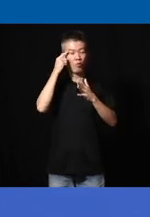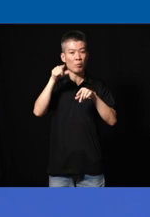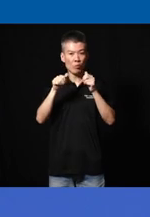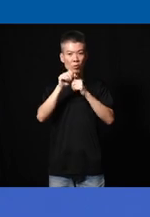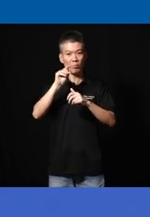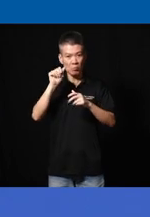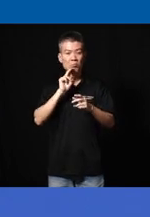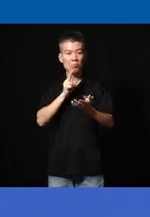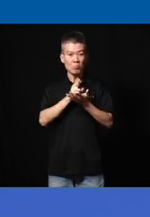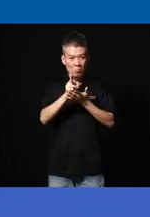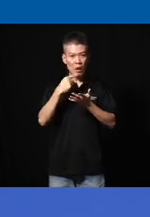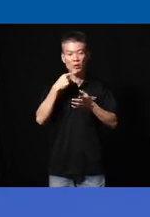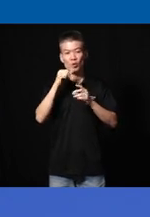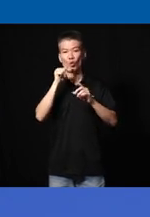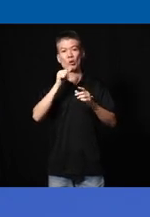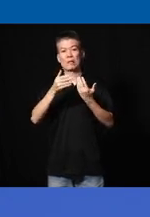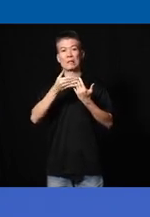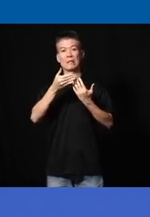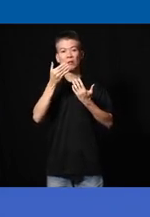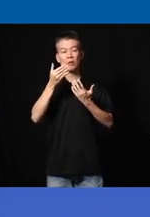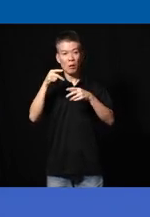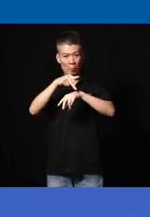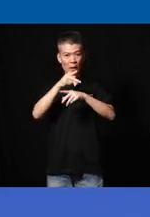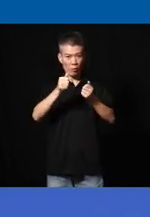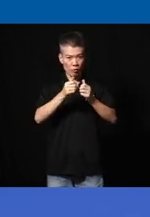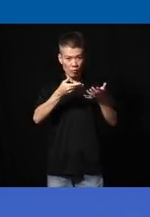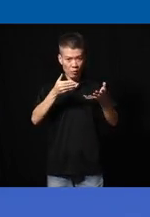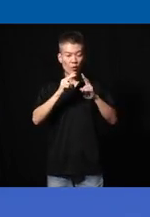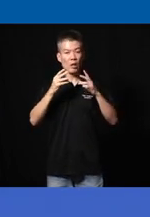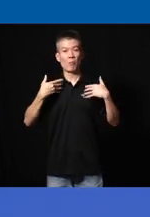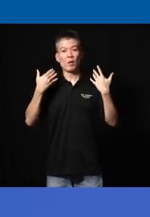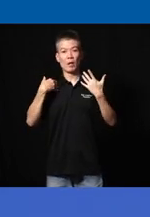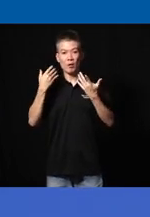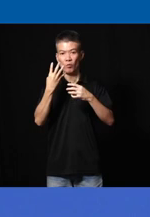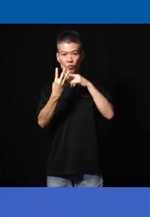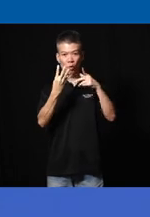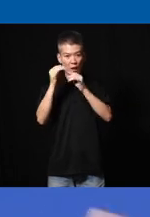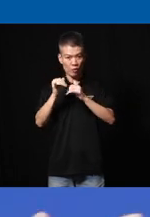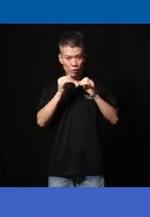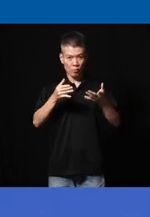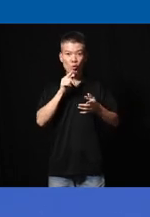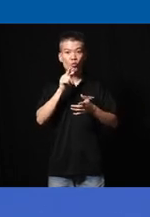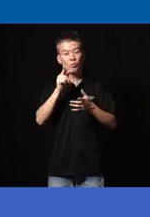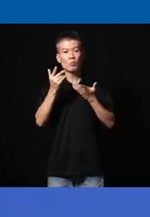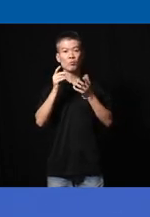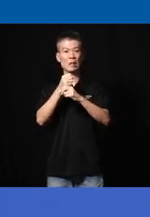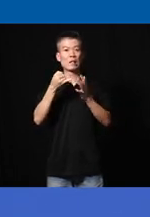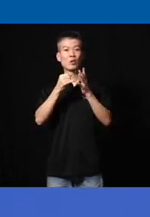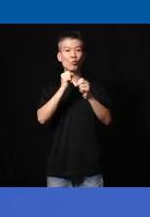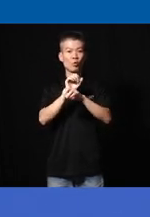right to be honest I I would say it's not very easy so on the panel here it's very we're very happy to not have four individuals here who really made it work through the through through their